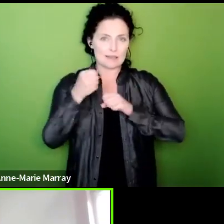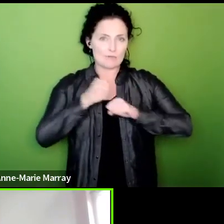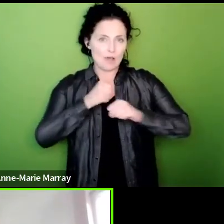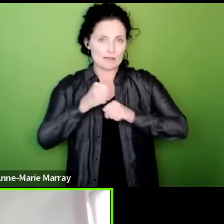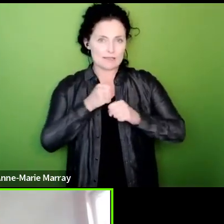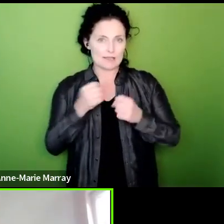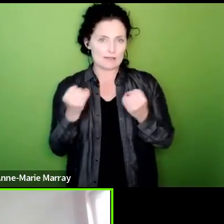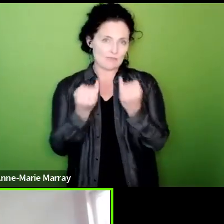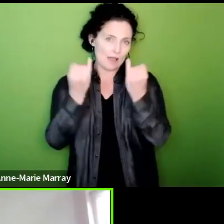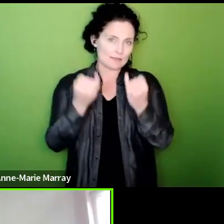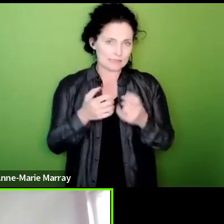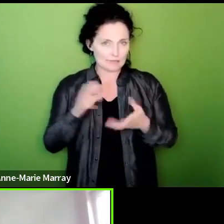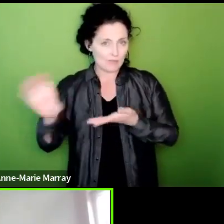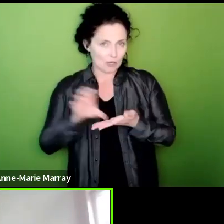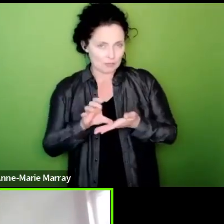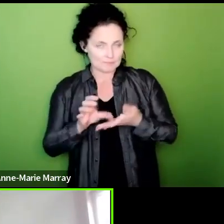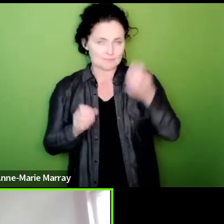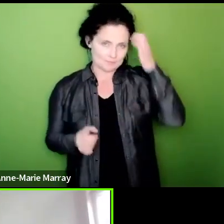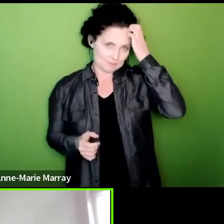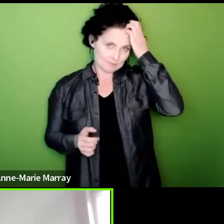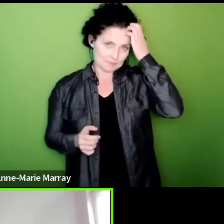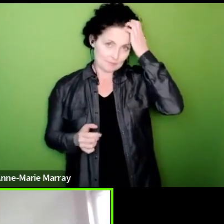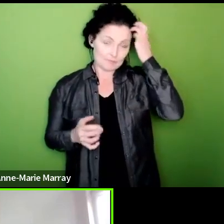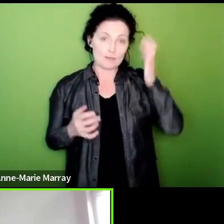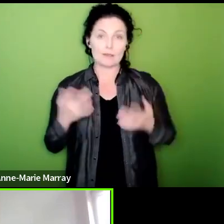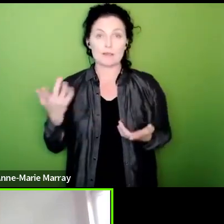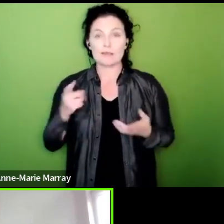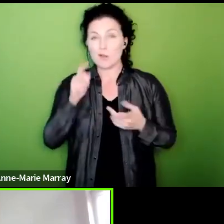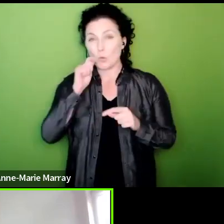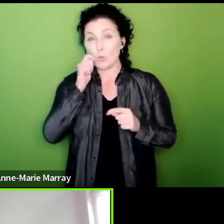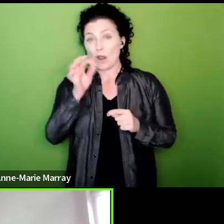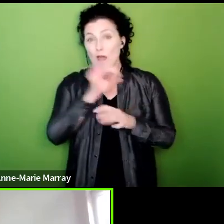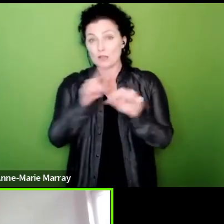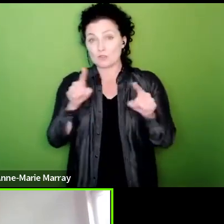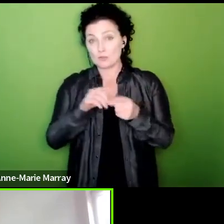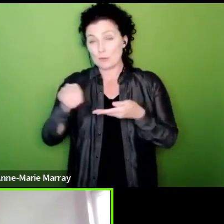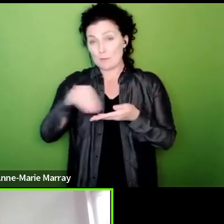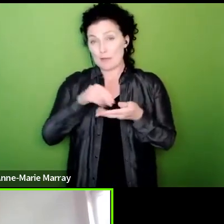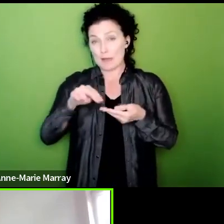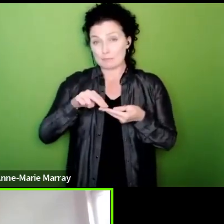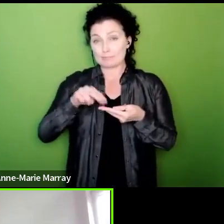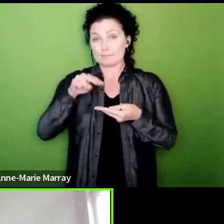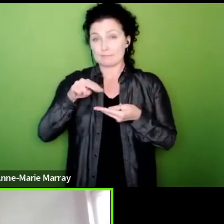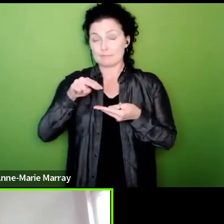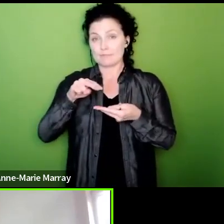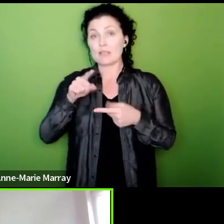wanted to say about that is that you know our view is if people are asked to put the 50p up